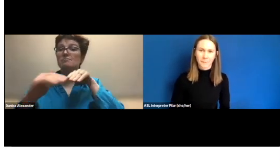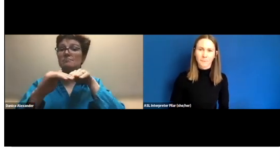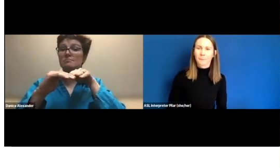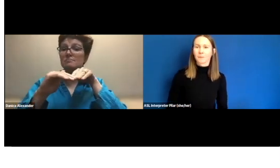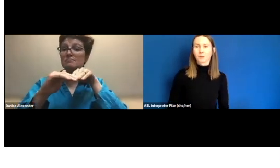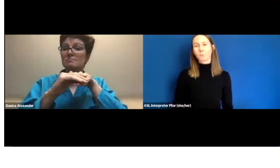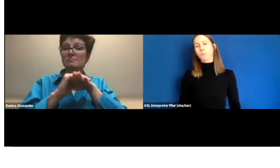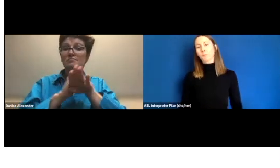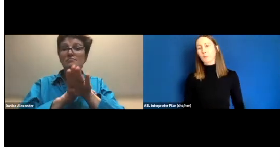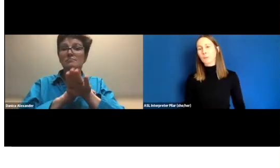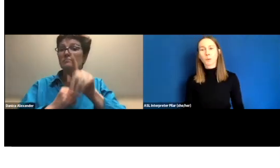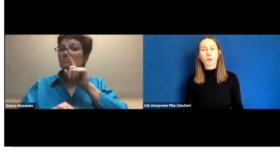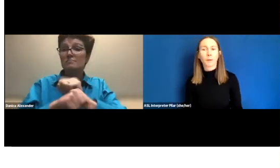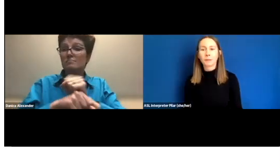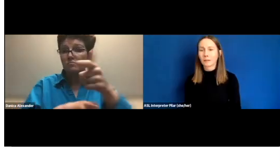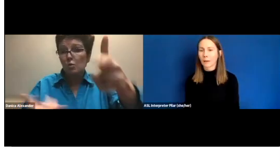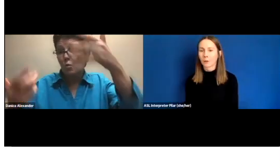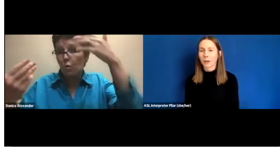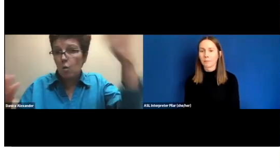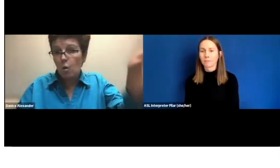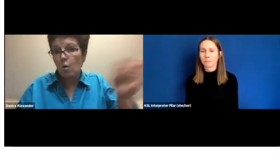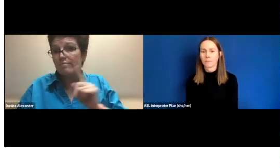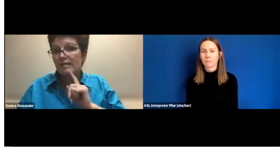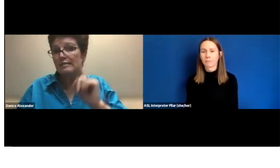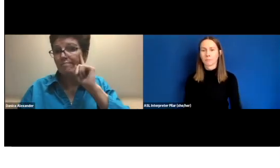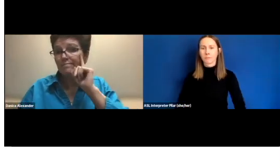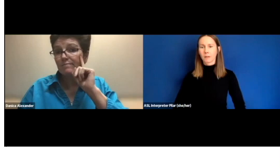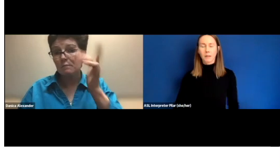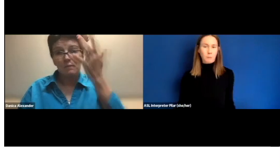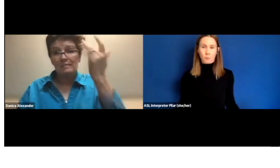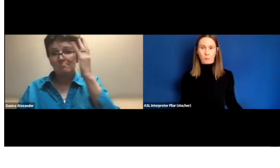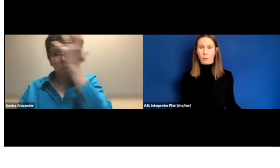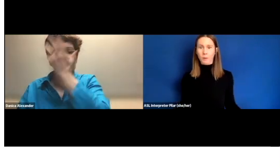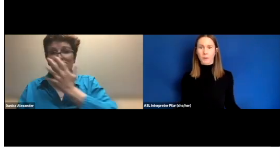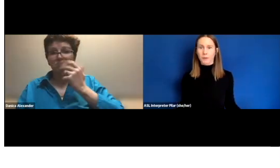So, people who are coming to the library, you don't know that they're deaf